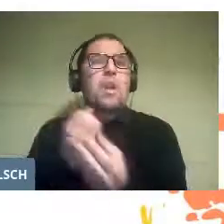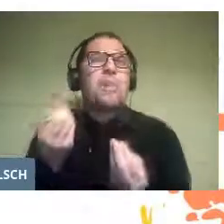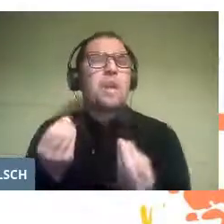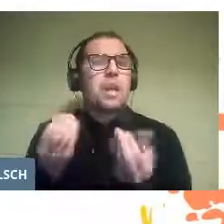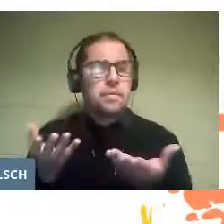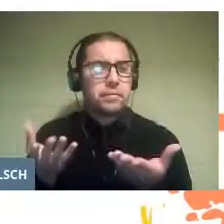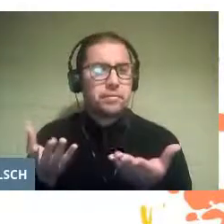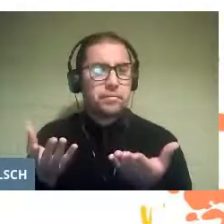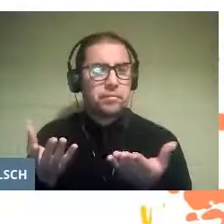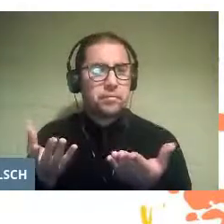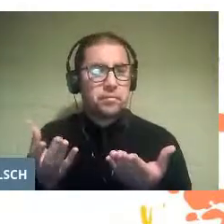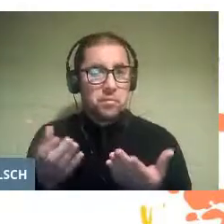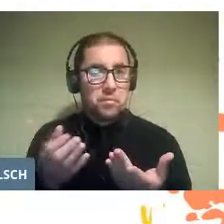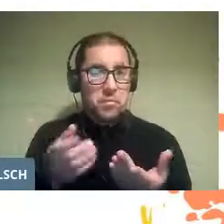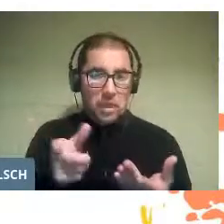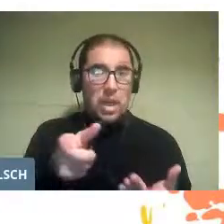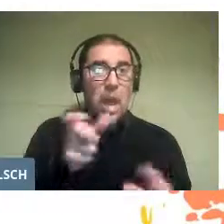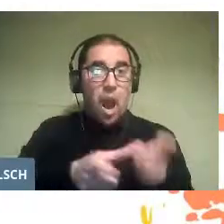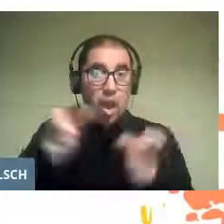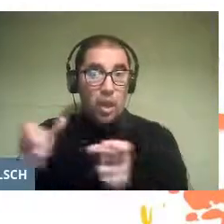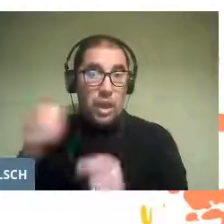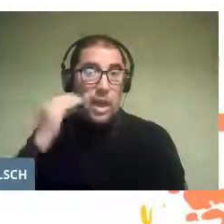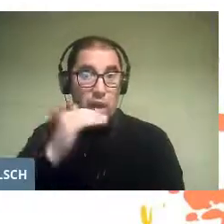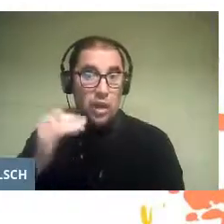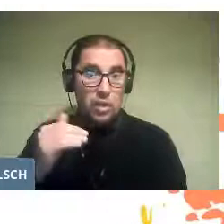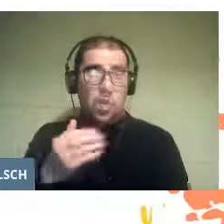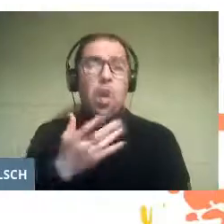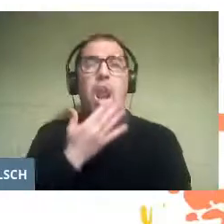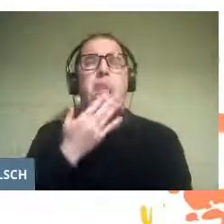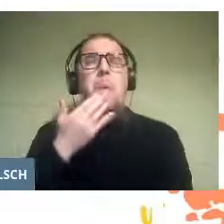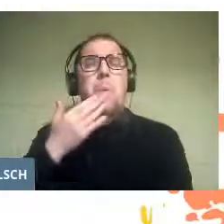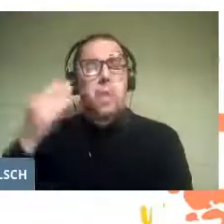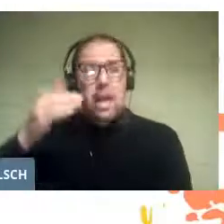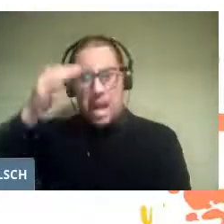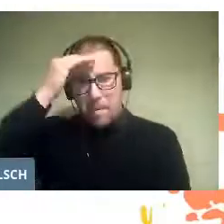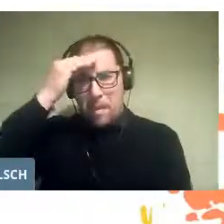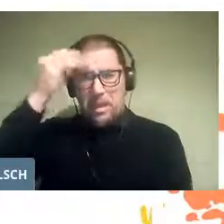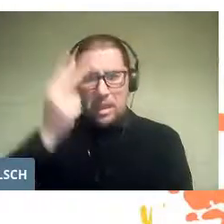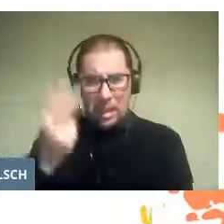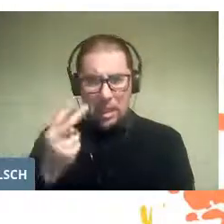The enjoyment of the artistic experience, the development of self-confidence,